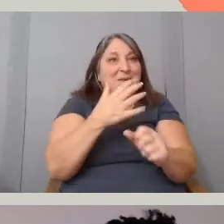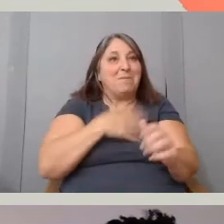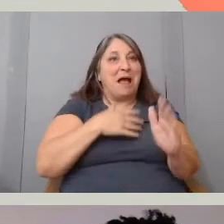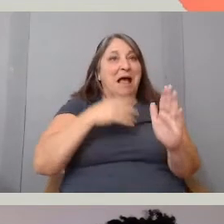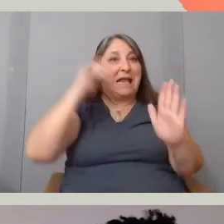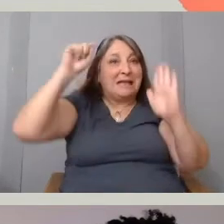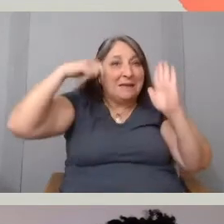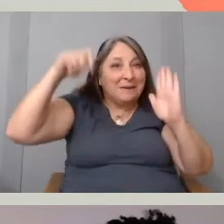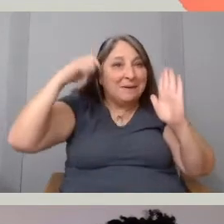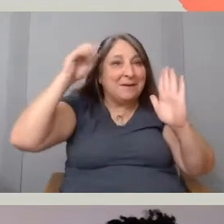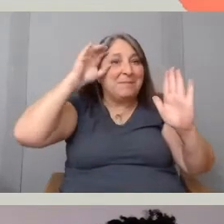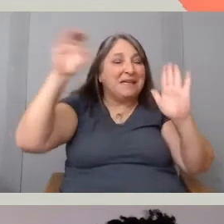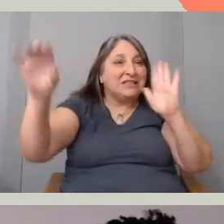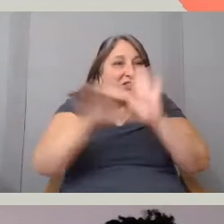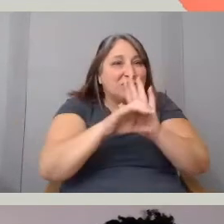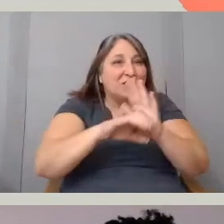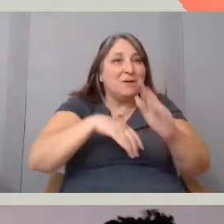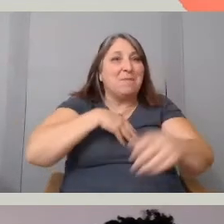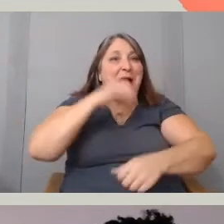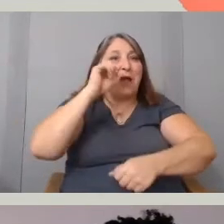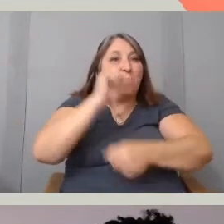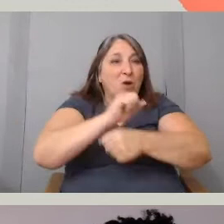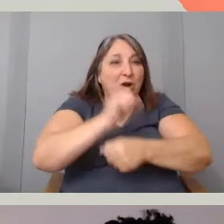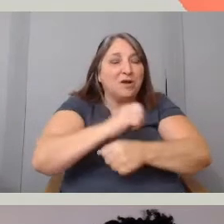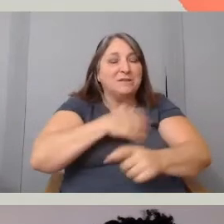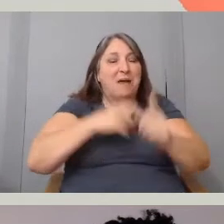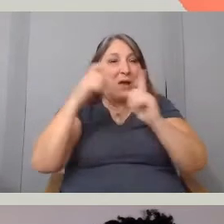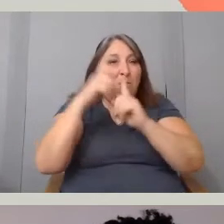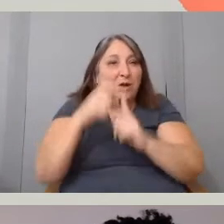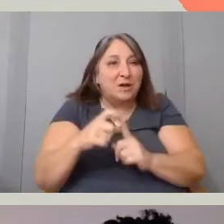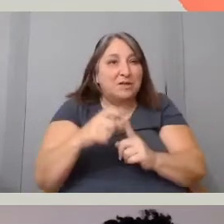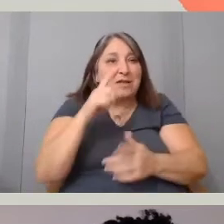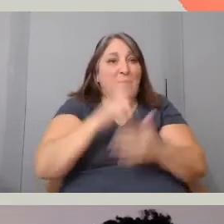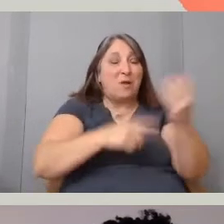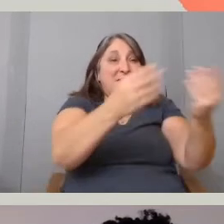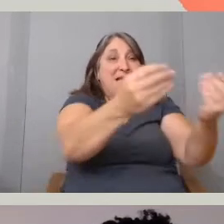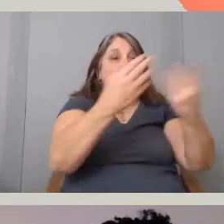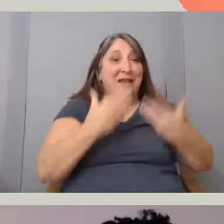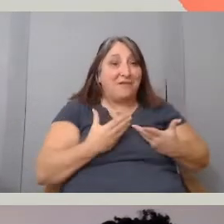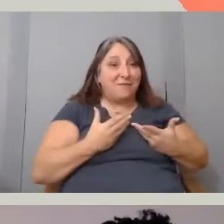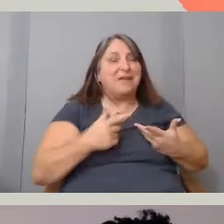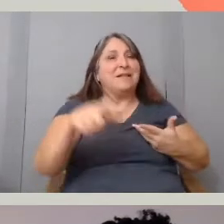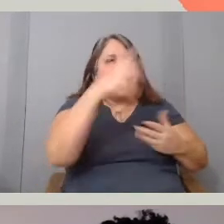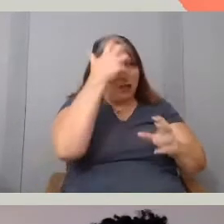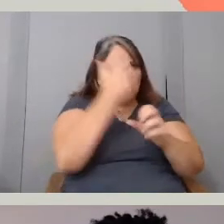the part of themselves that they give to me, that I will take good care of it,